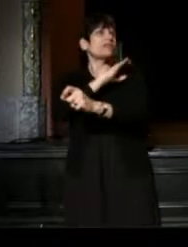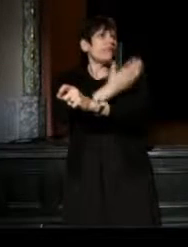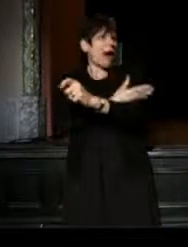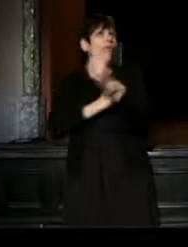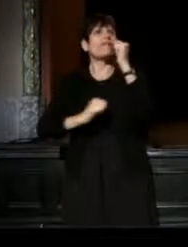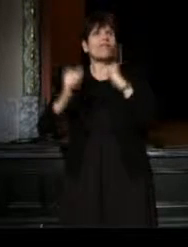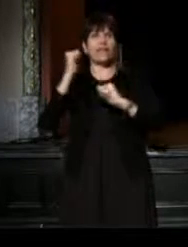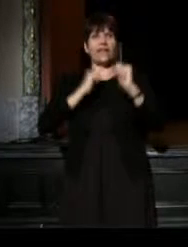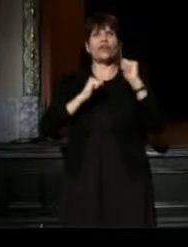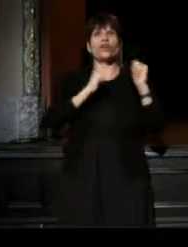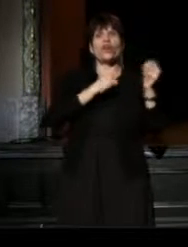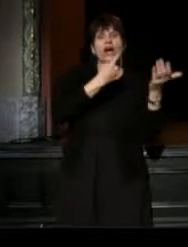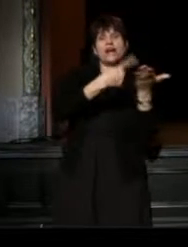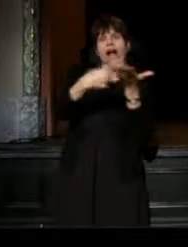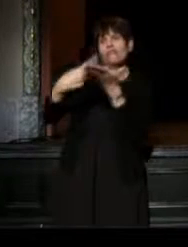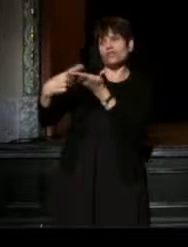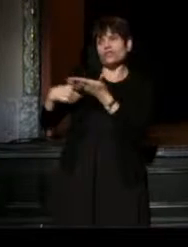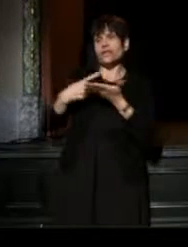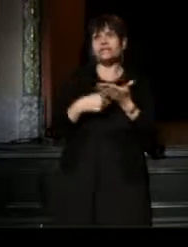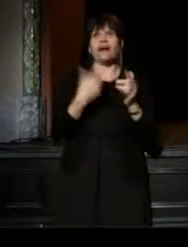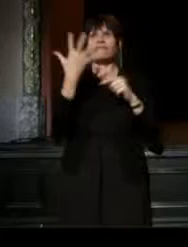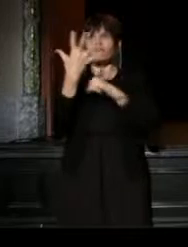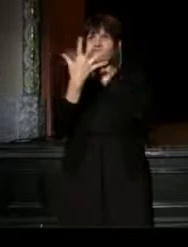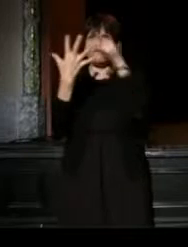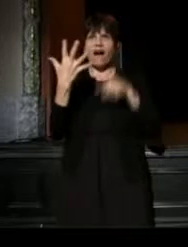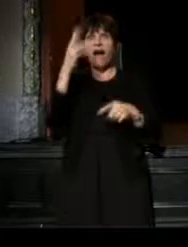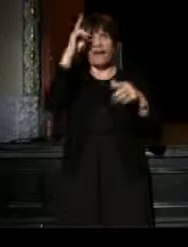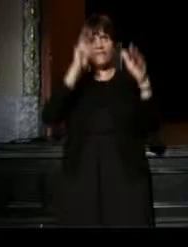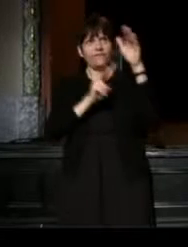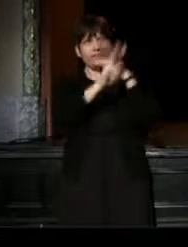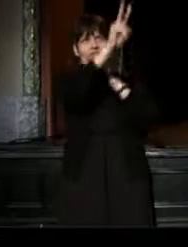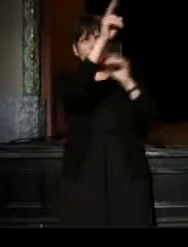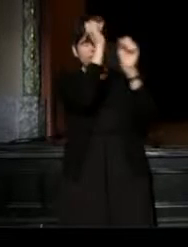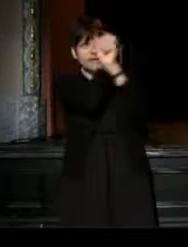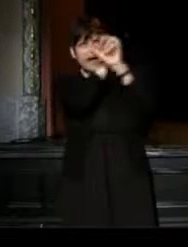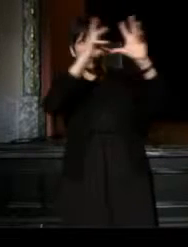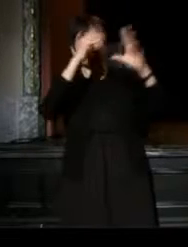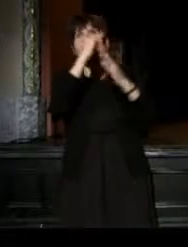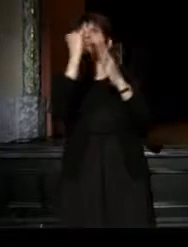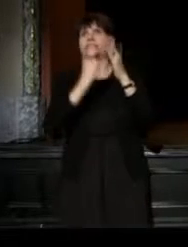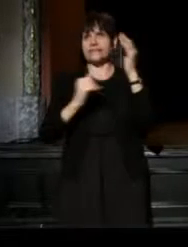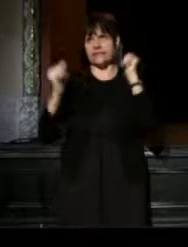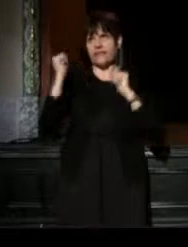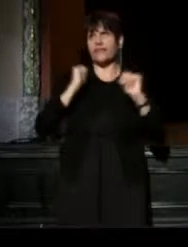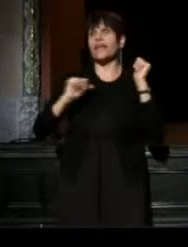through a conversation among five visionary artistic leaders. Through that conversation,